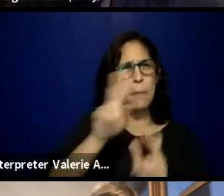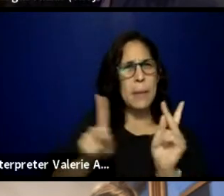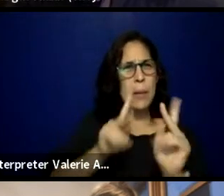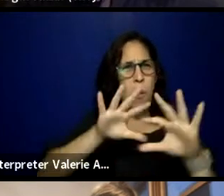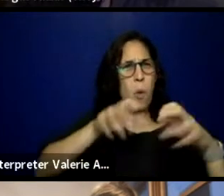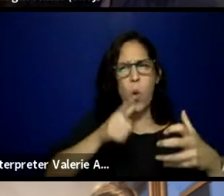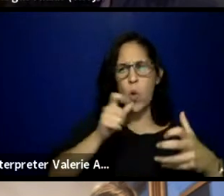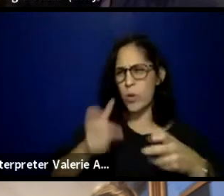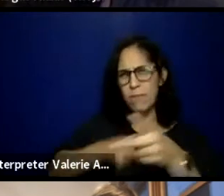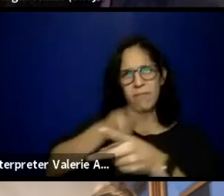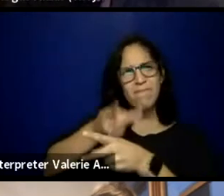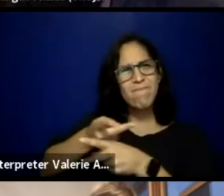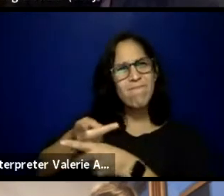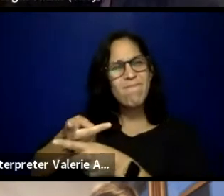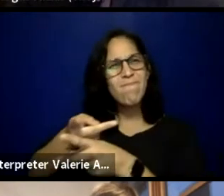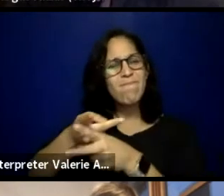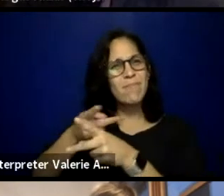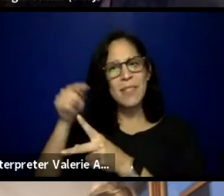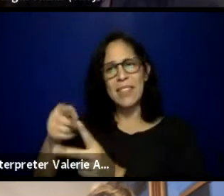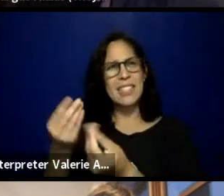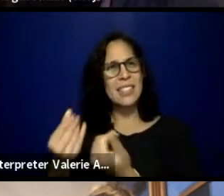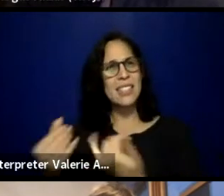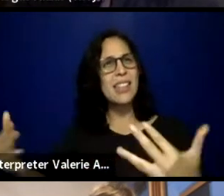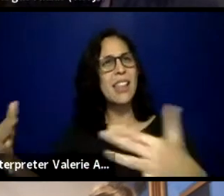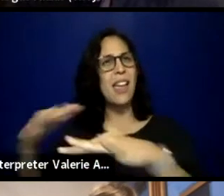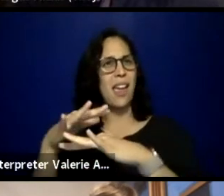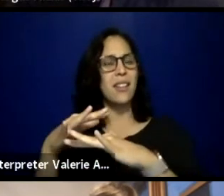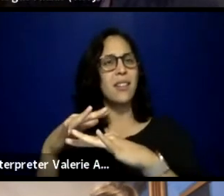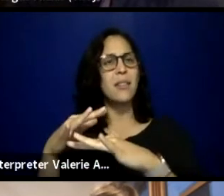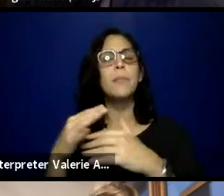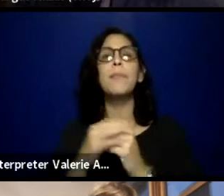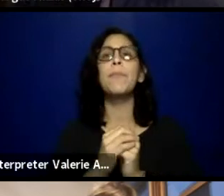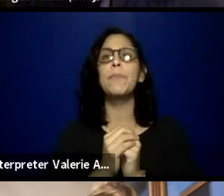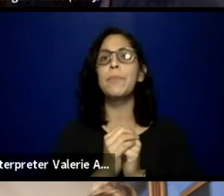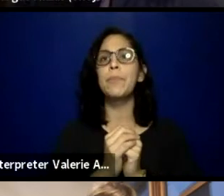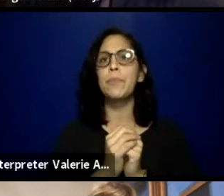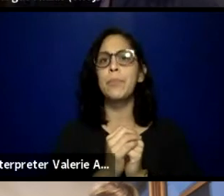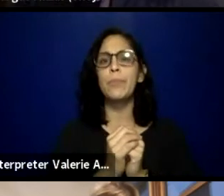I come to you from the land of the Piscataway,